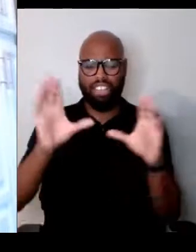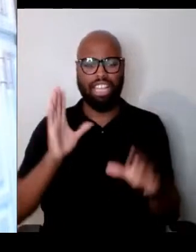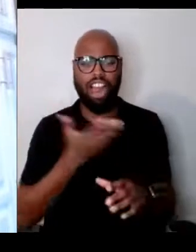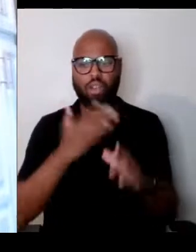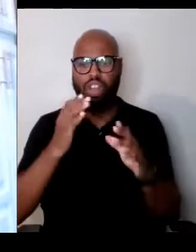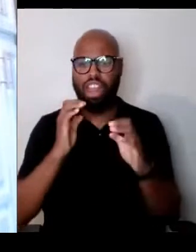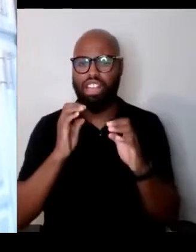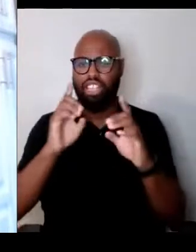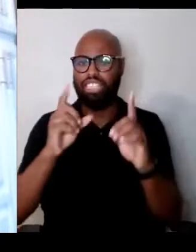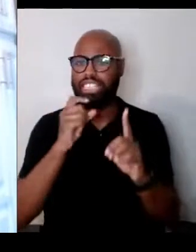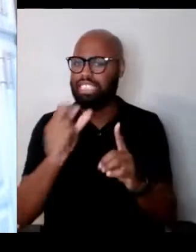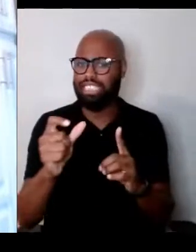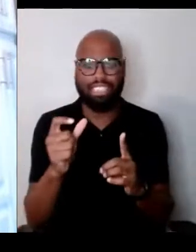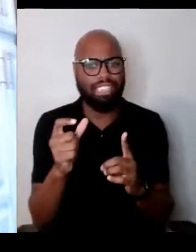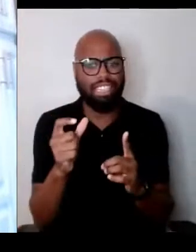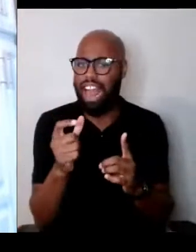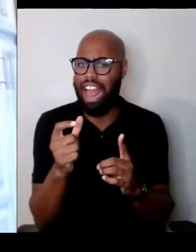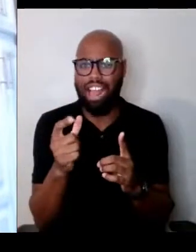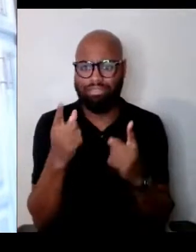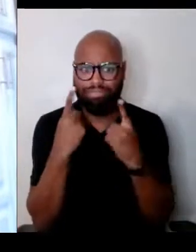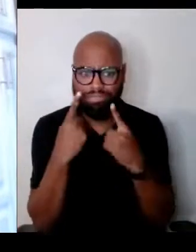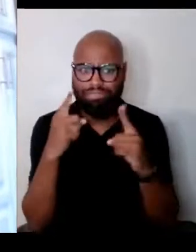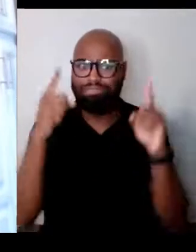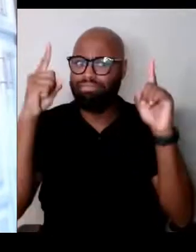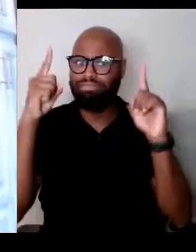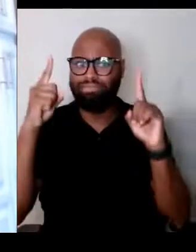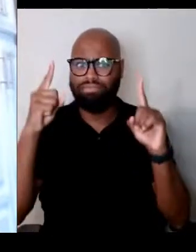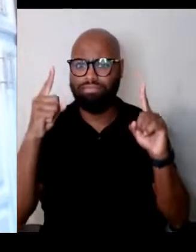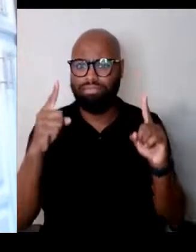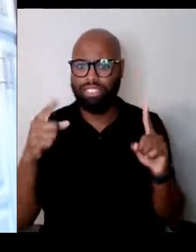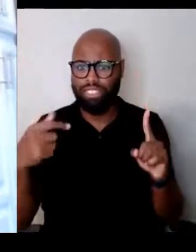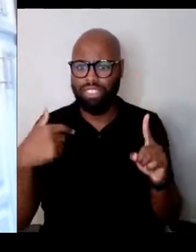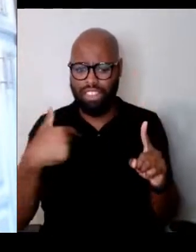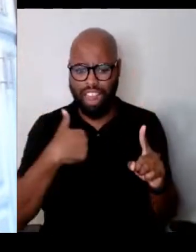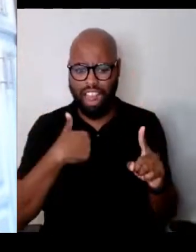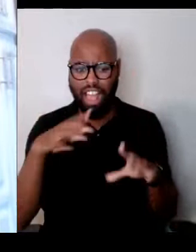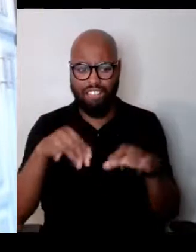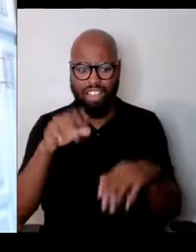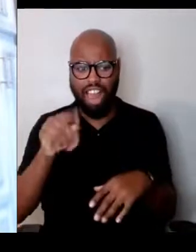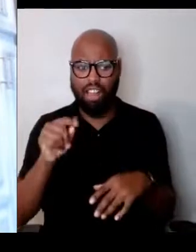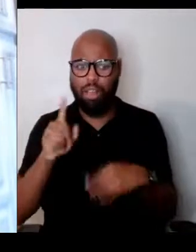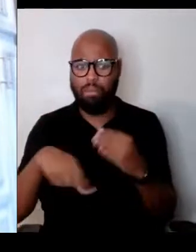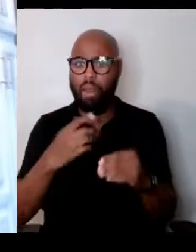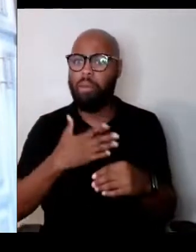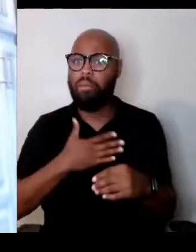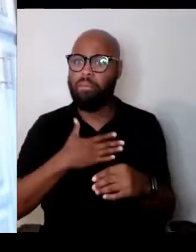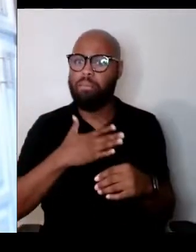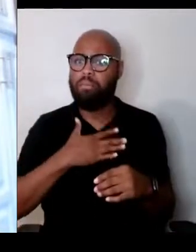When I found out about my father, that just added trauma on top of trauma